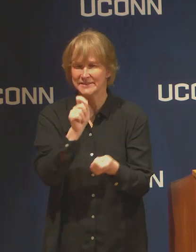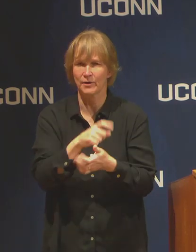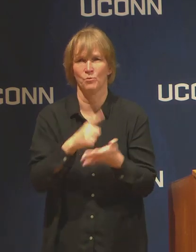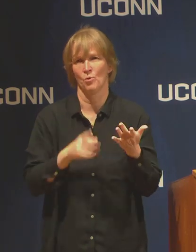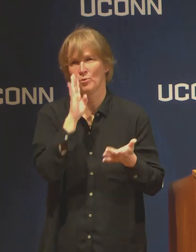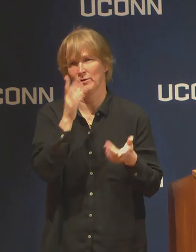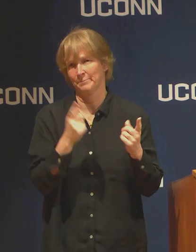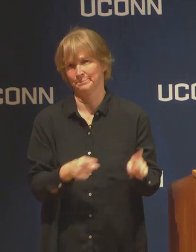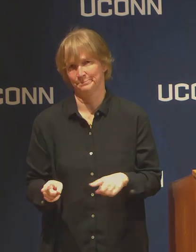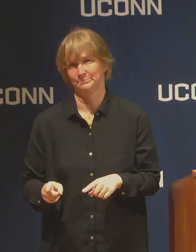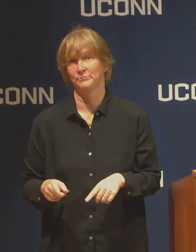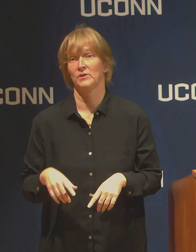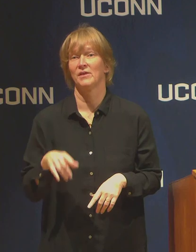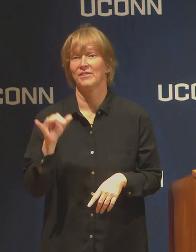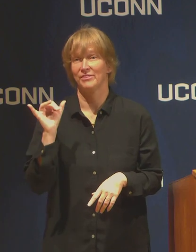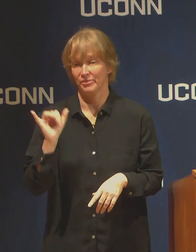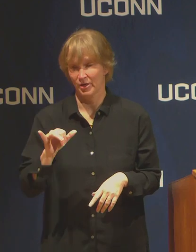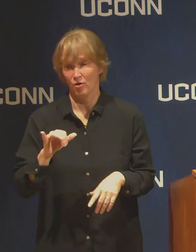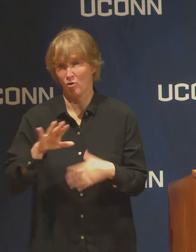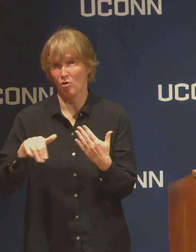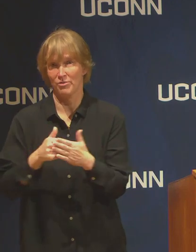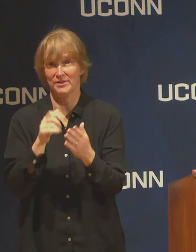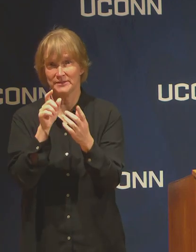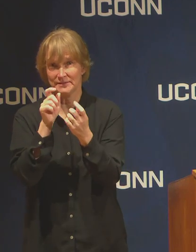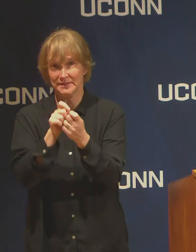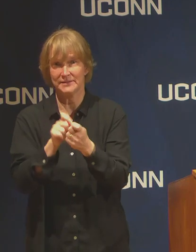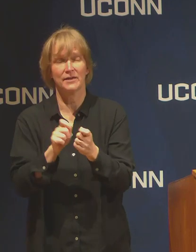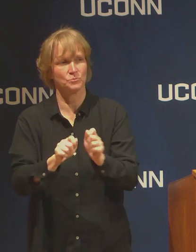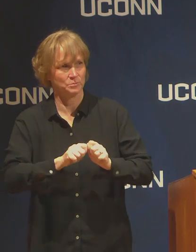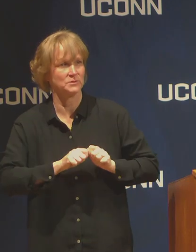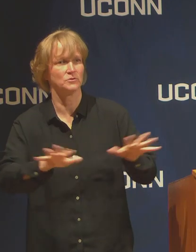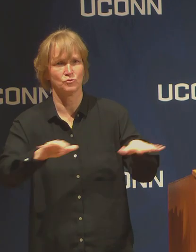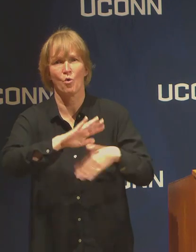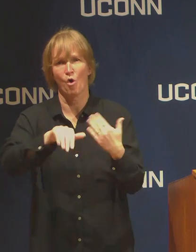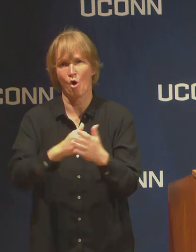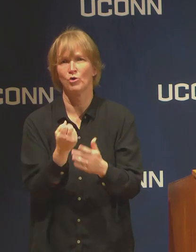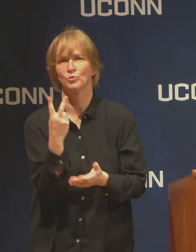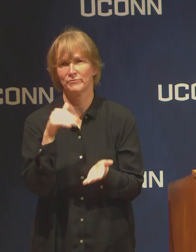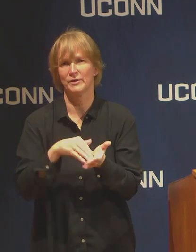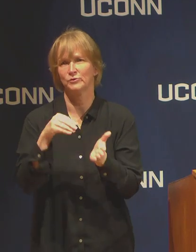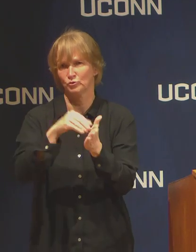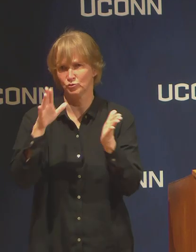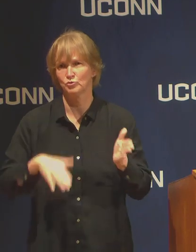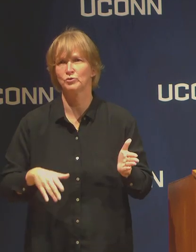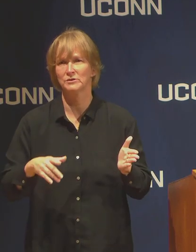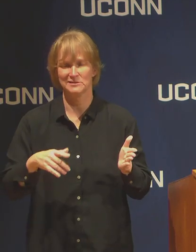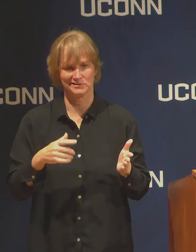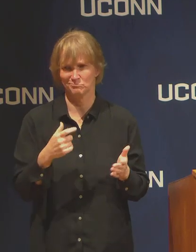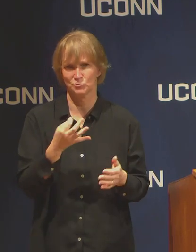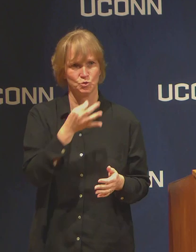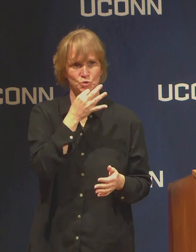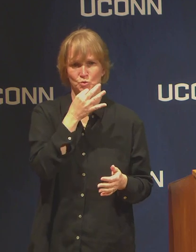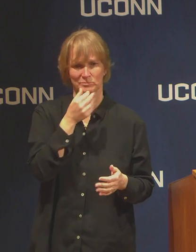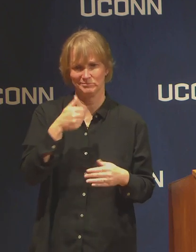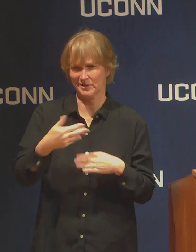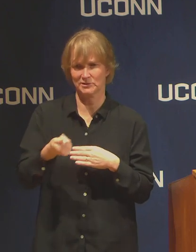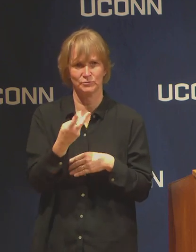sent to residents on campus, all 12,000 within the next several days. But a few things I want you to know